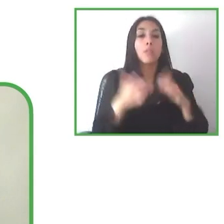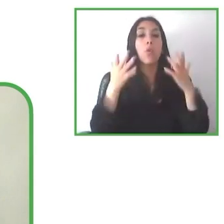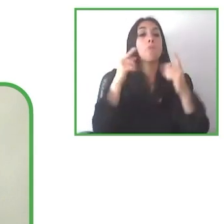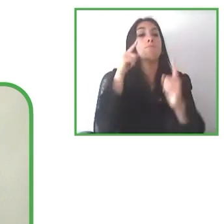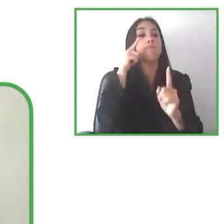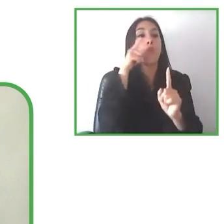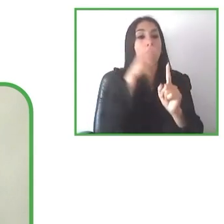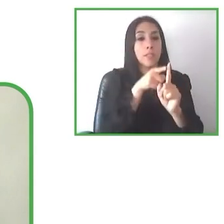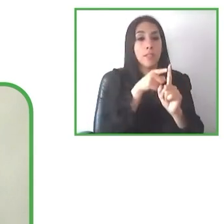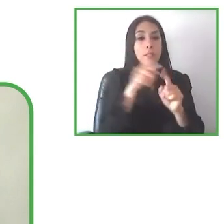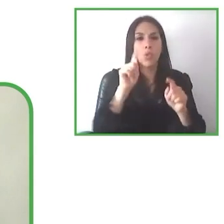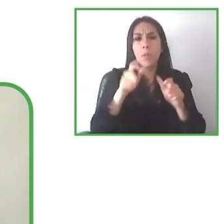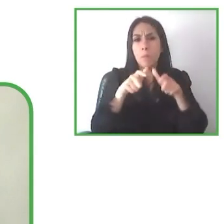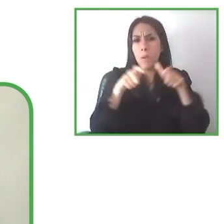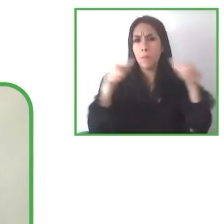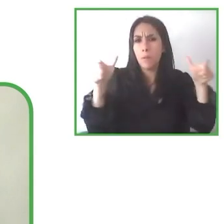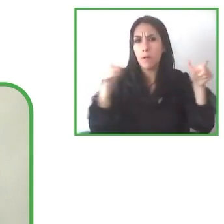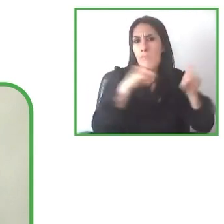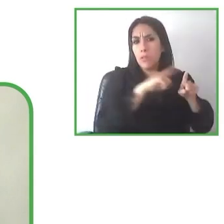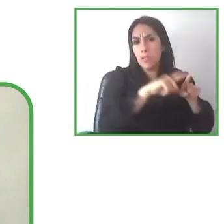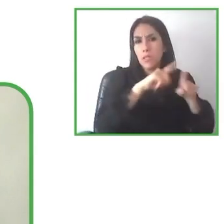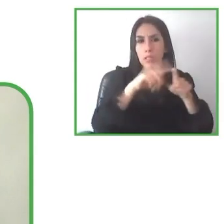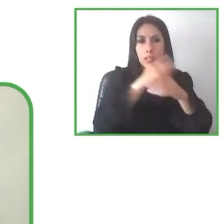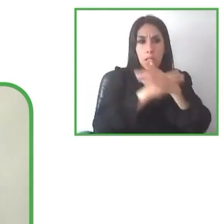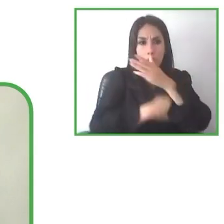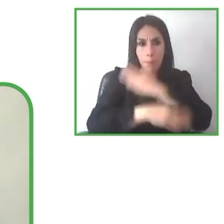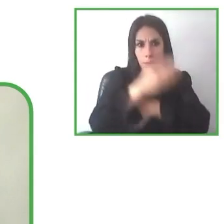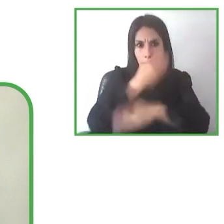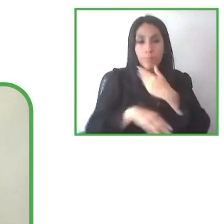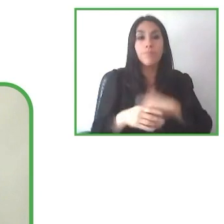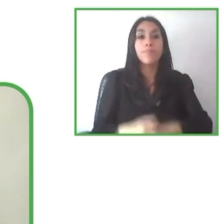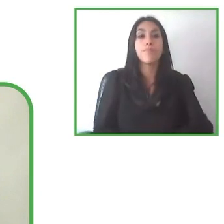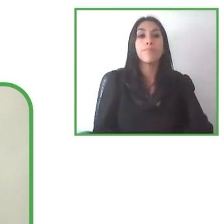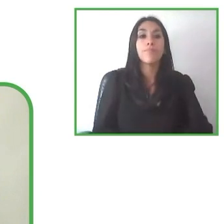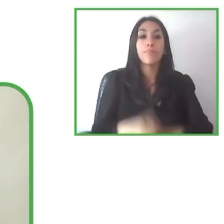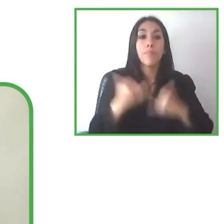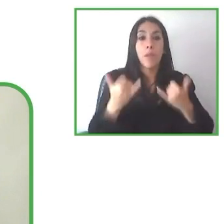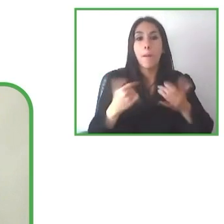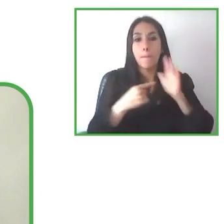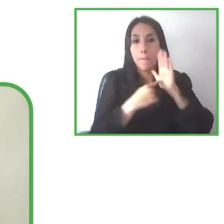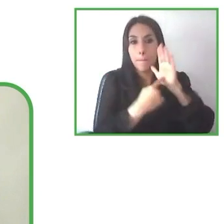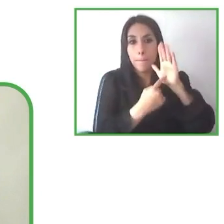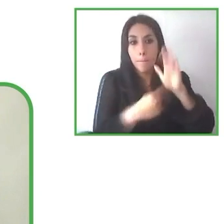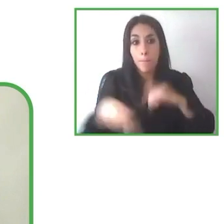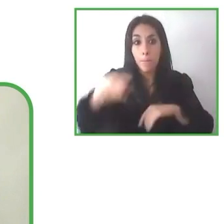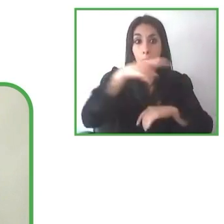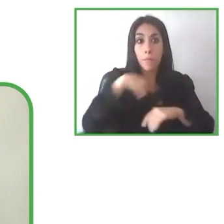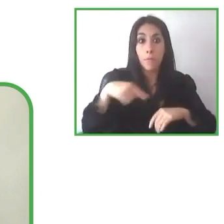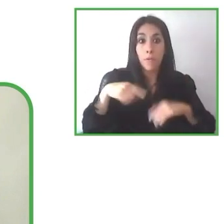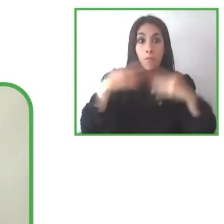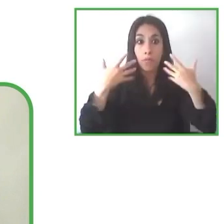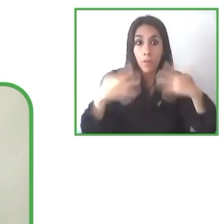we want to consider all other types of disabilities we have already had and beginning or